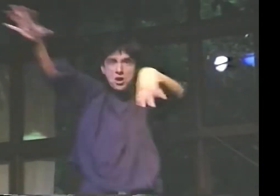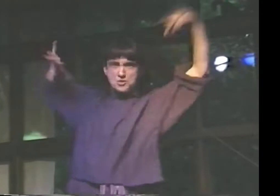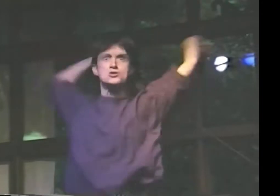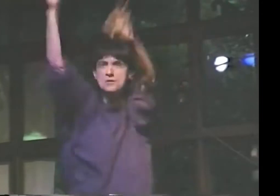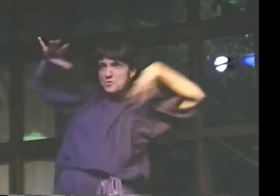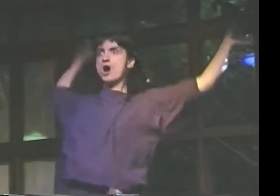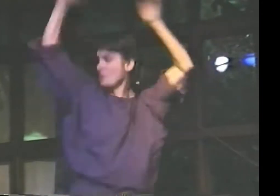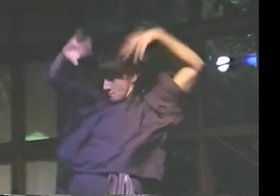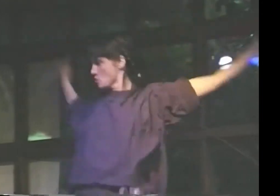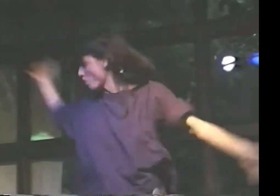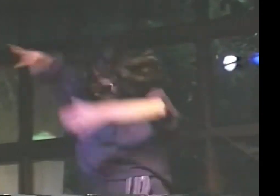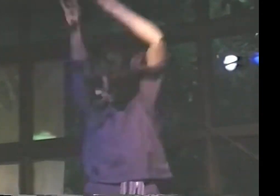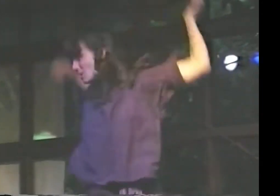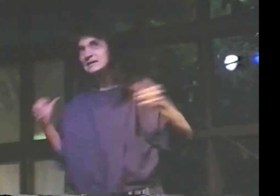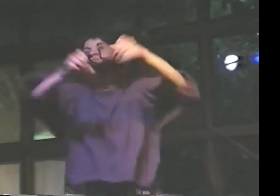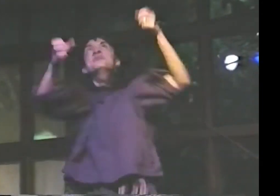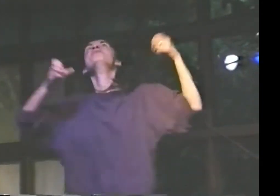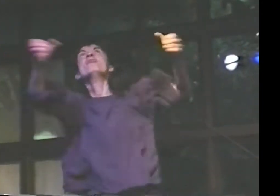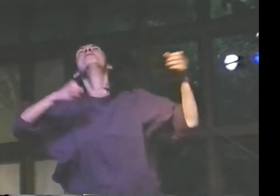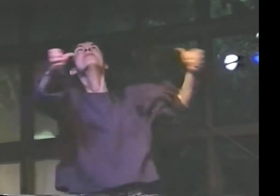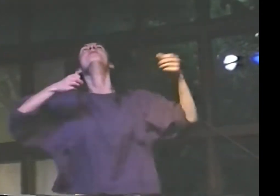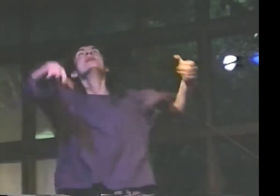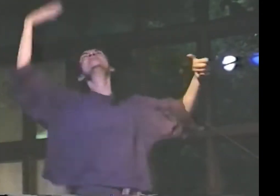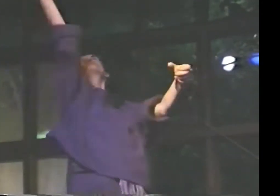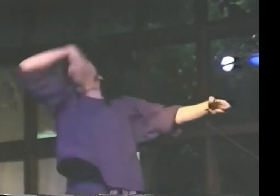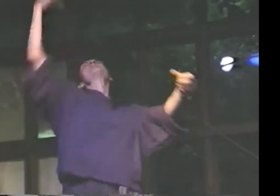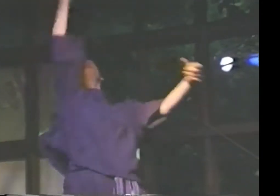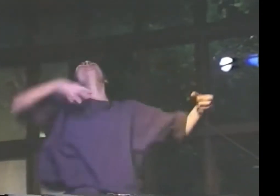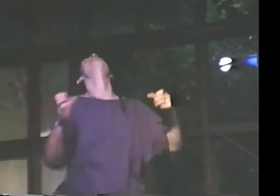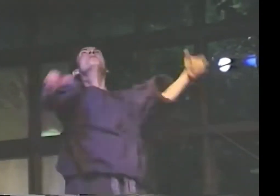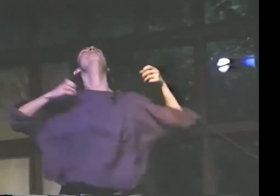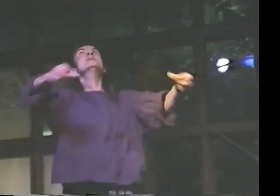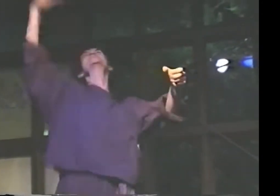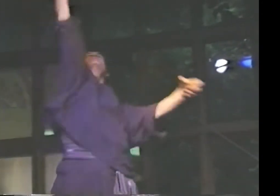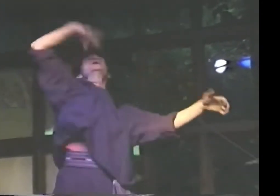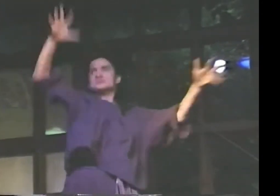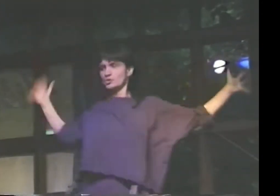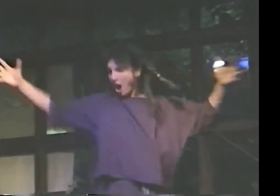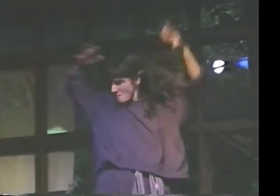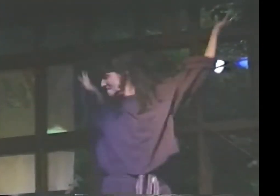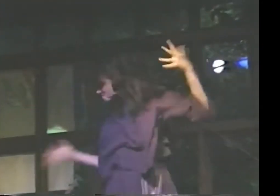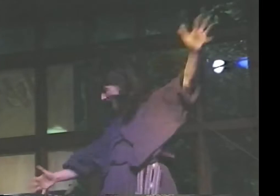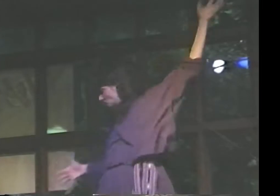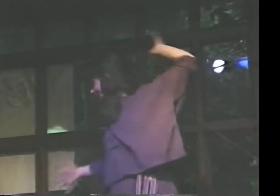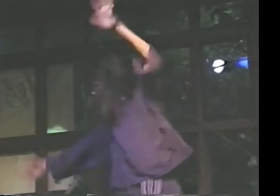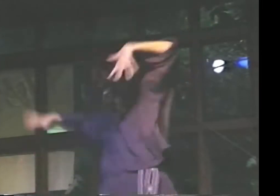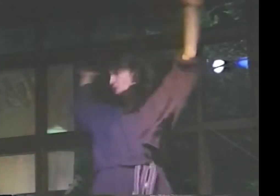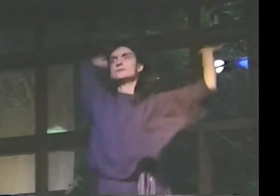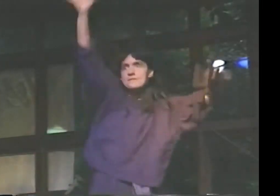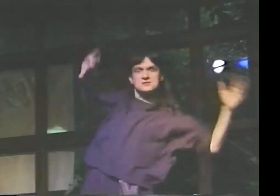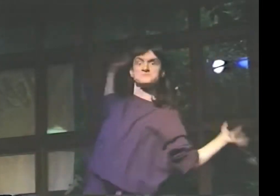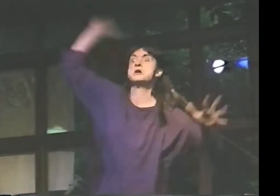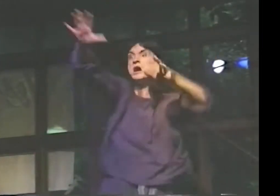THE LADDER IS SHAKING. DOWN BELOW IT'S A LANGUAGE TYRANT. "GET DOWN. GET DOWN FROM THERE OR I'LL FORCE YOU DOWN."